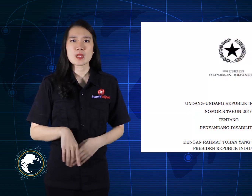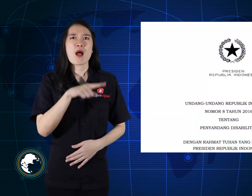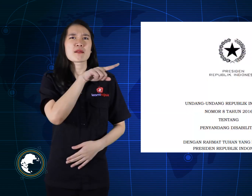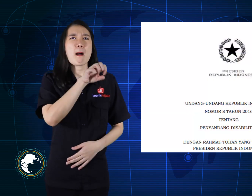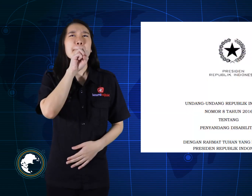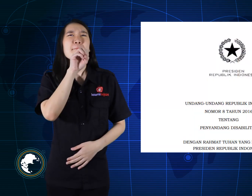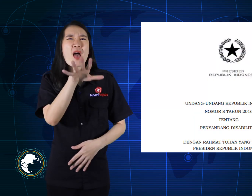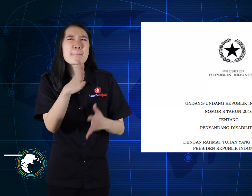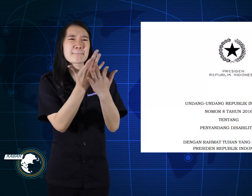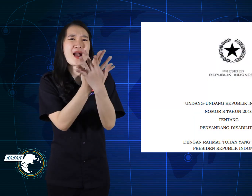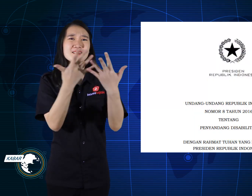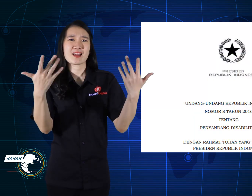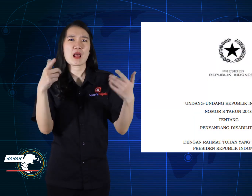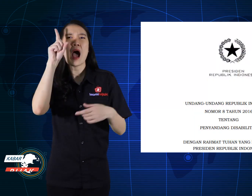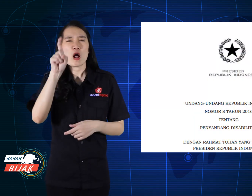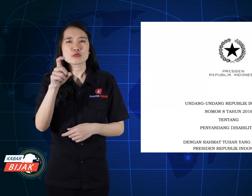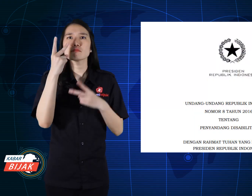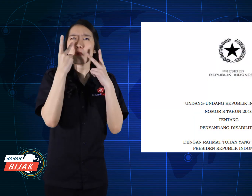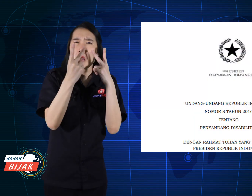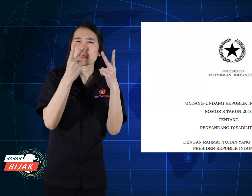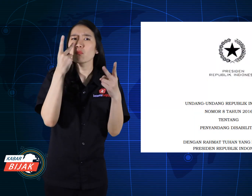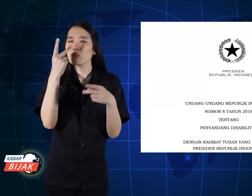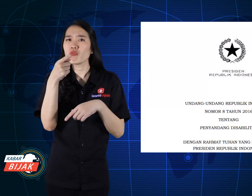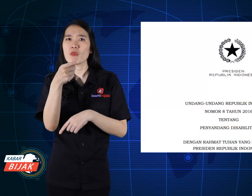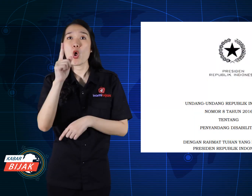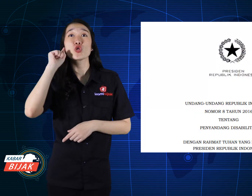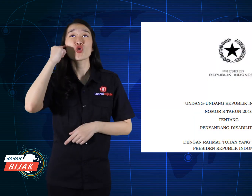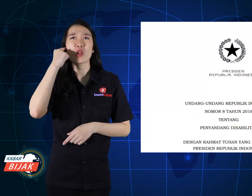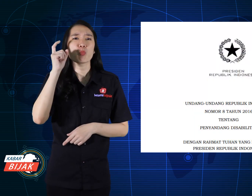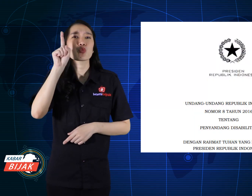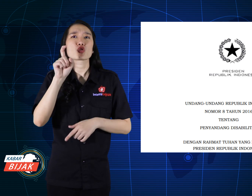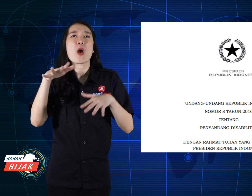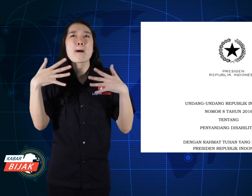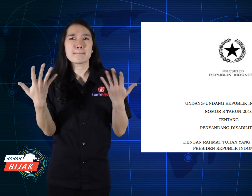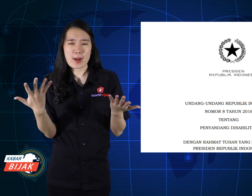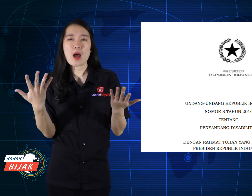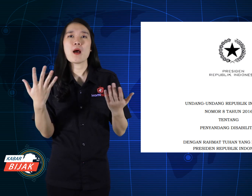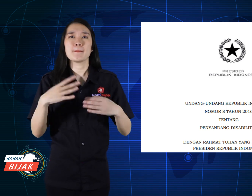He advised the community, better pay attention to the needs of Deaf friends.